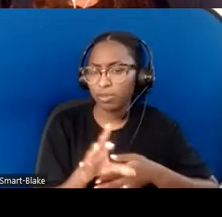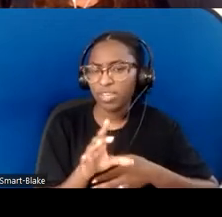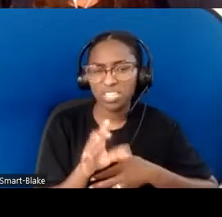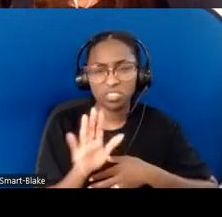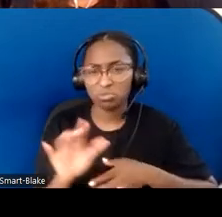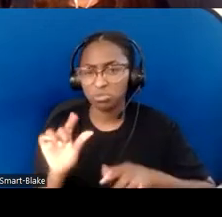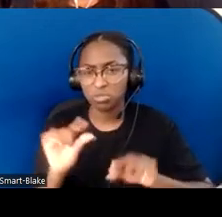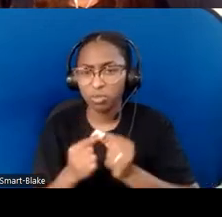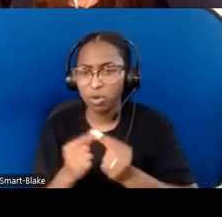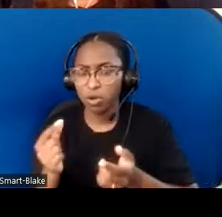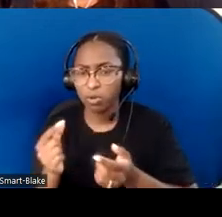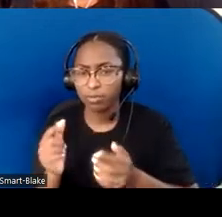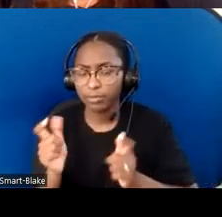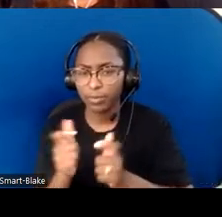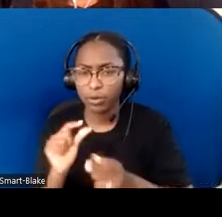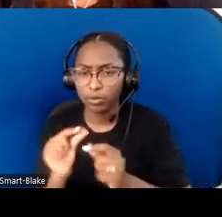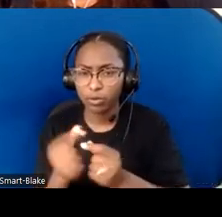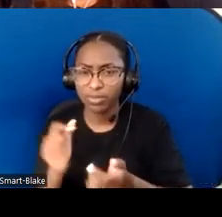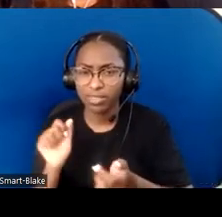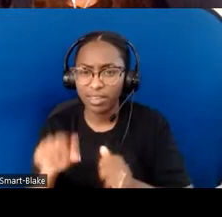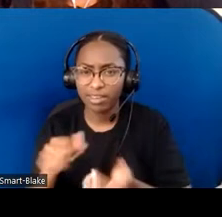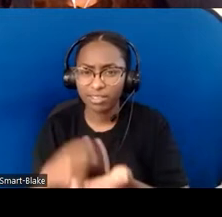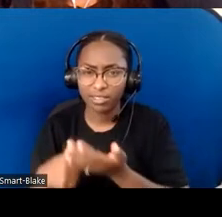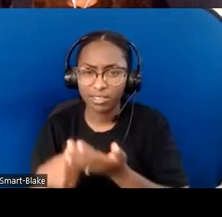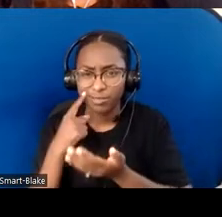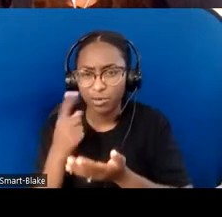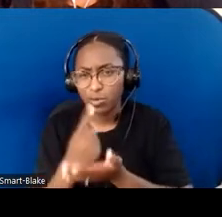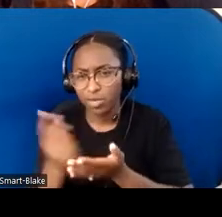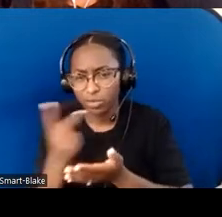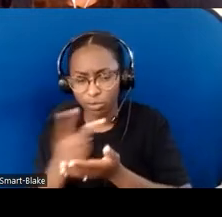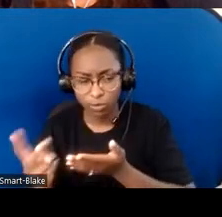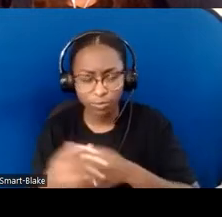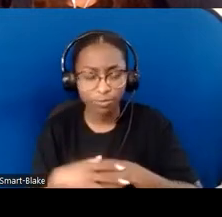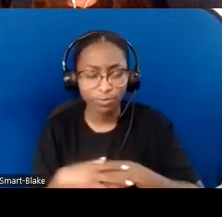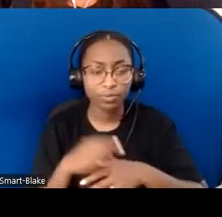I'm going to go through some samples from the next two, "Dos and Don'ts of Being a Disability Ally,"